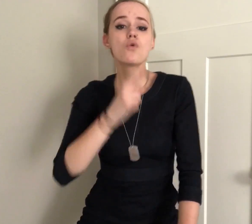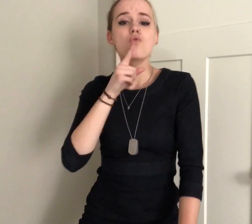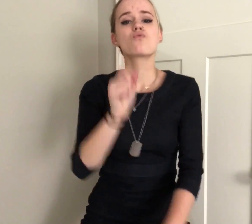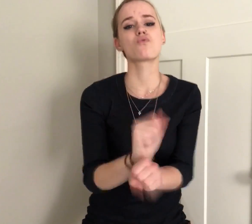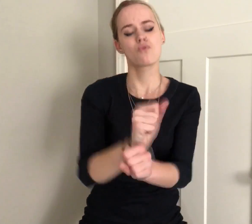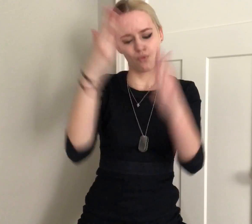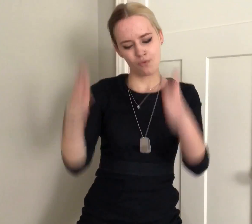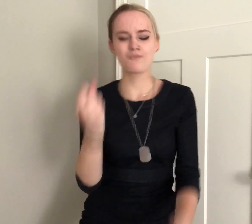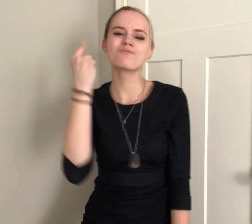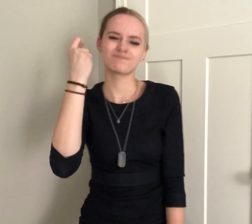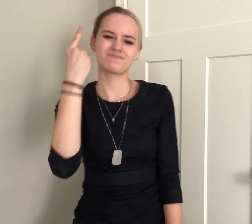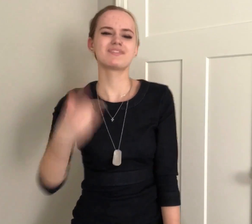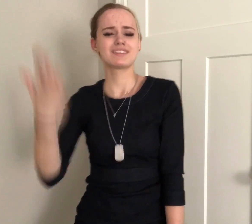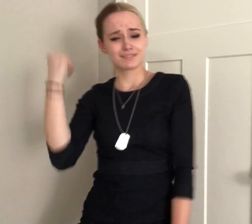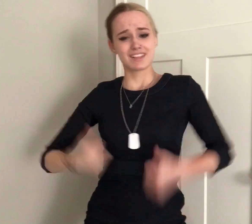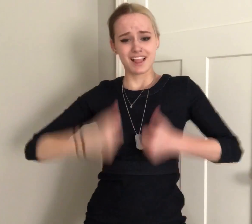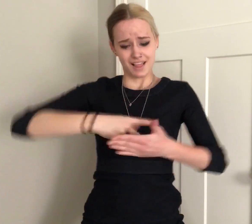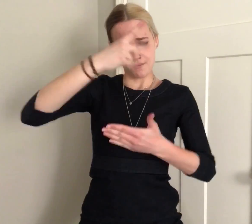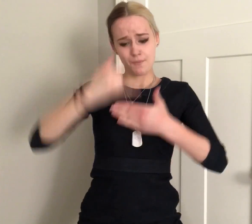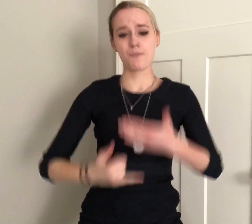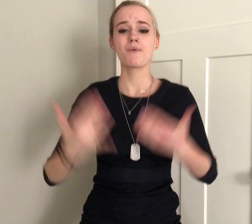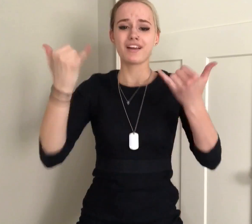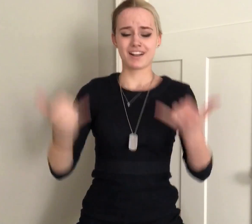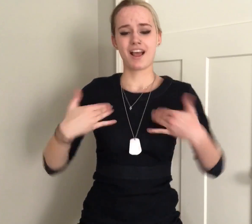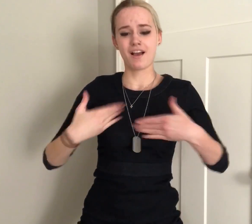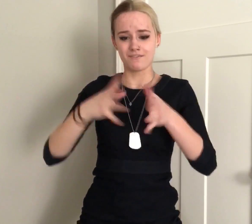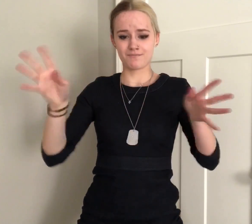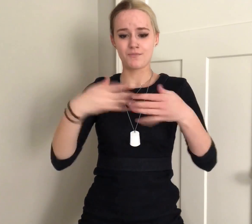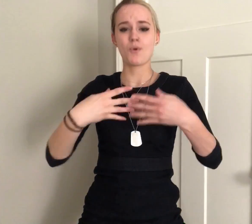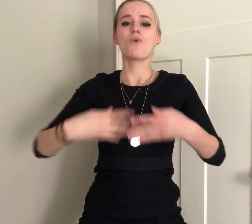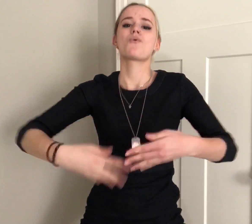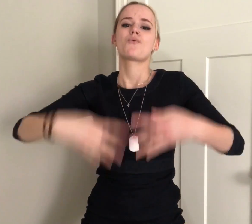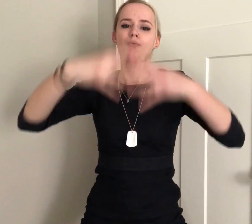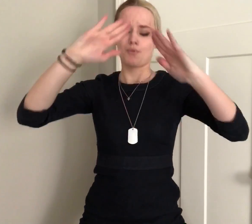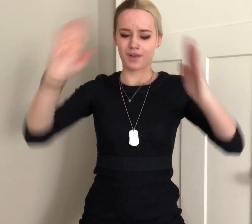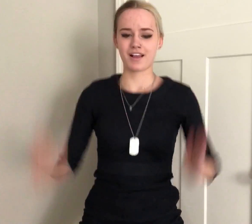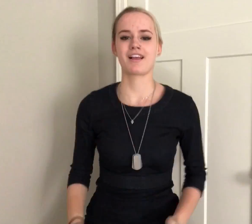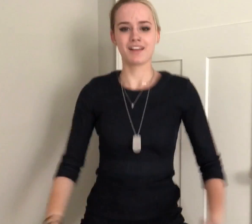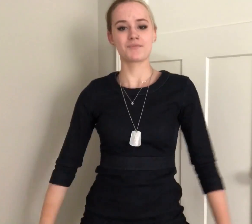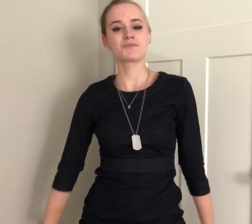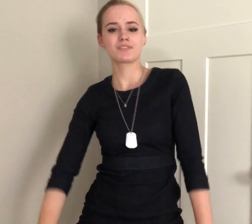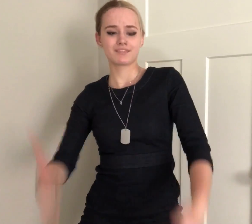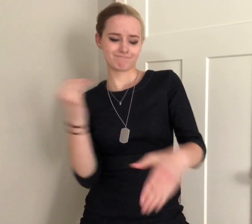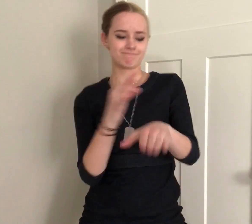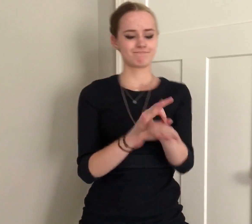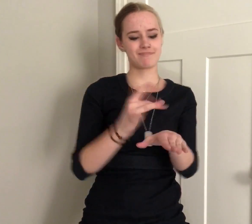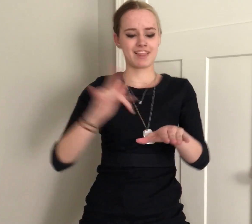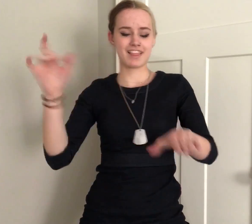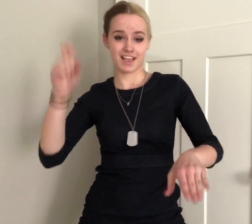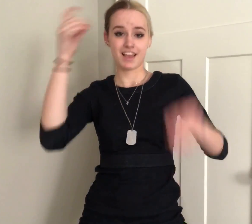I used to live in the P's Now it's a crib with a gate Rollie got charms, look like frosted flakes Had to let these bitches know